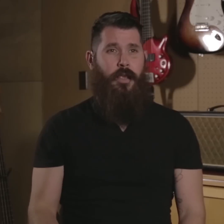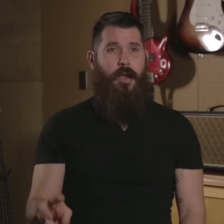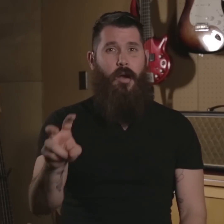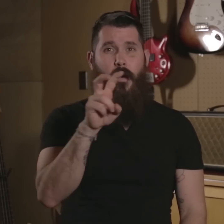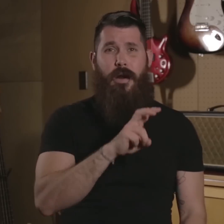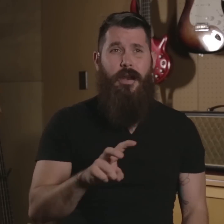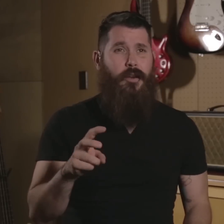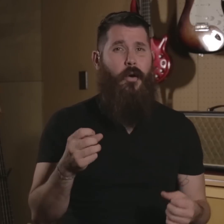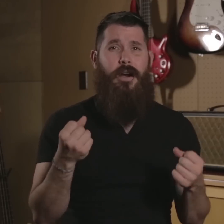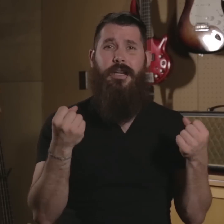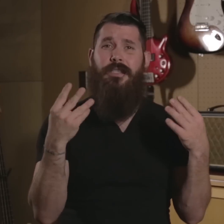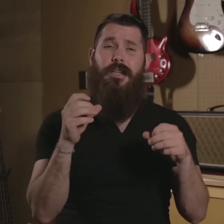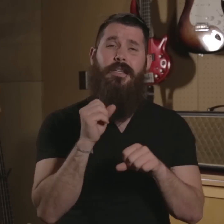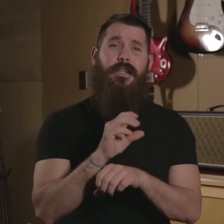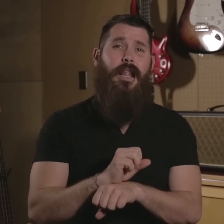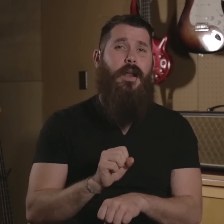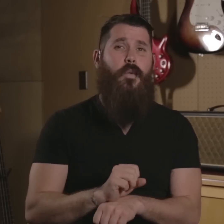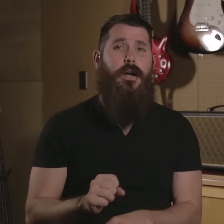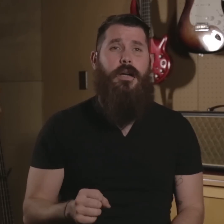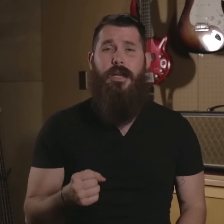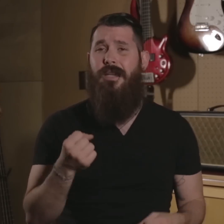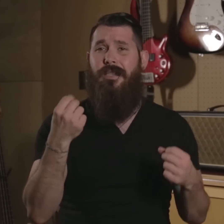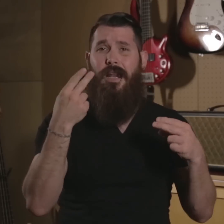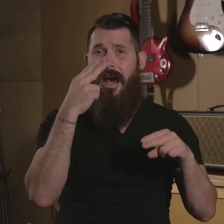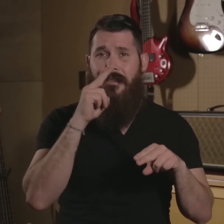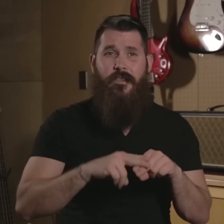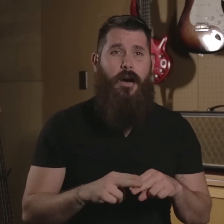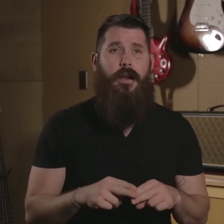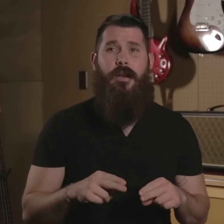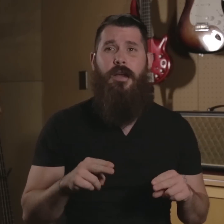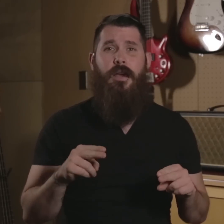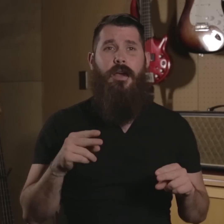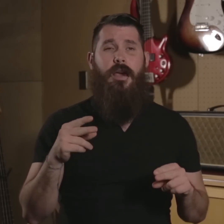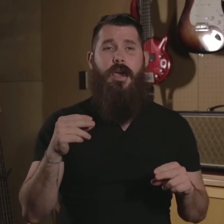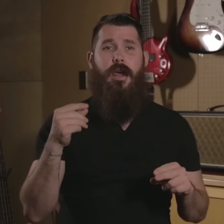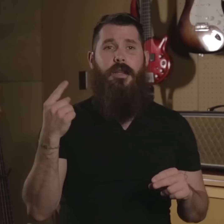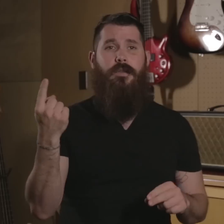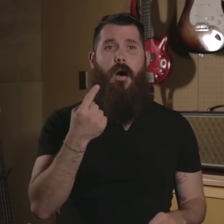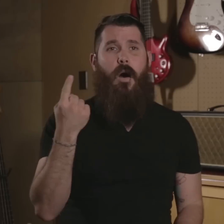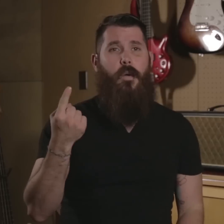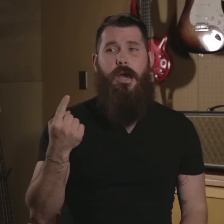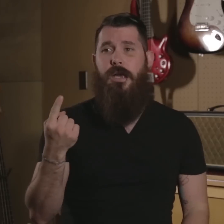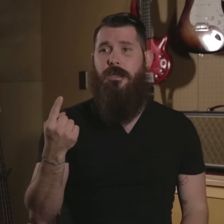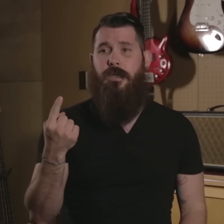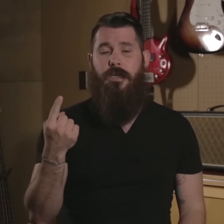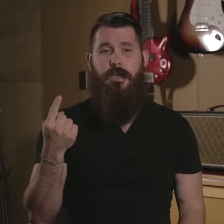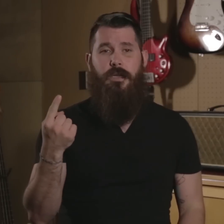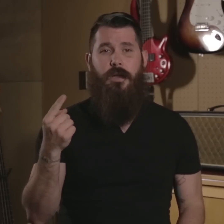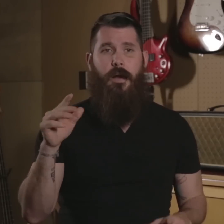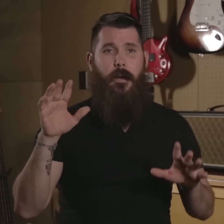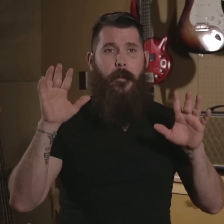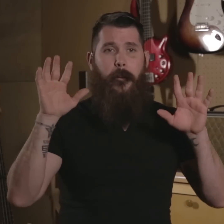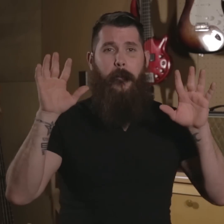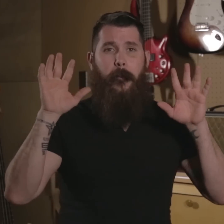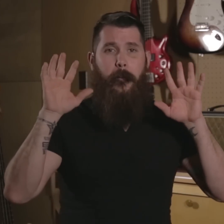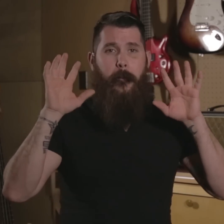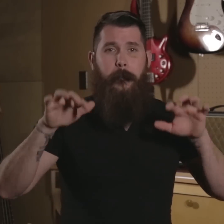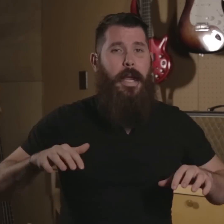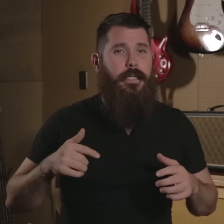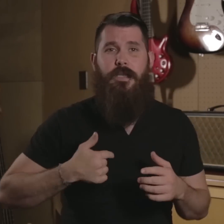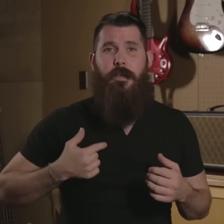Going on tour, it's a lot of work it's a lot of fun and it's always amazes